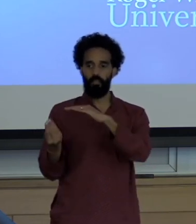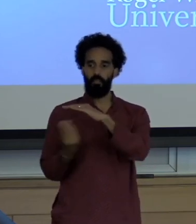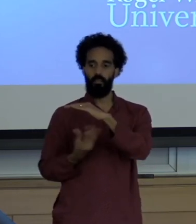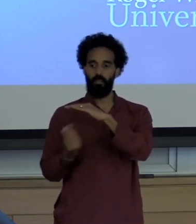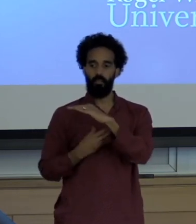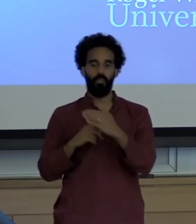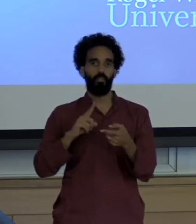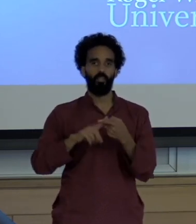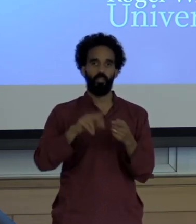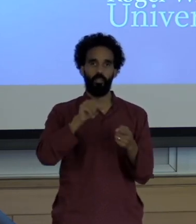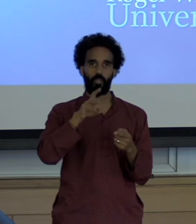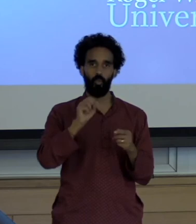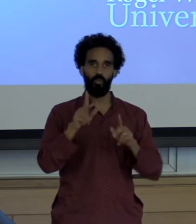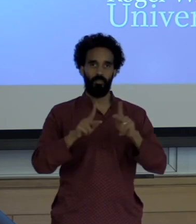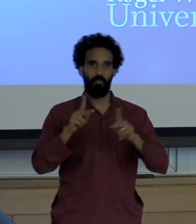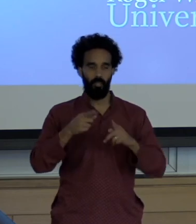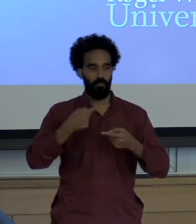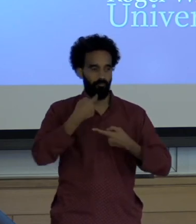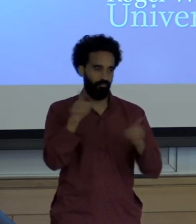simple way to put the question because I think